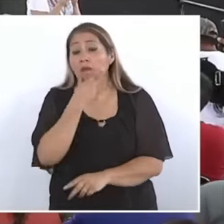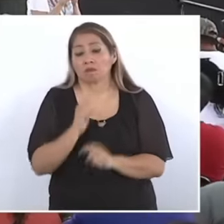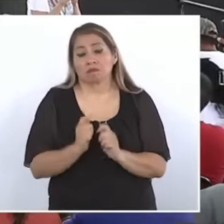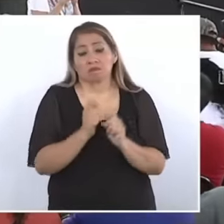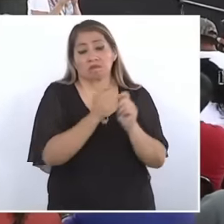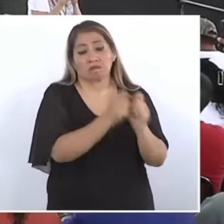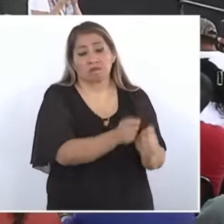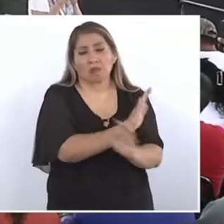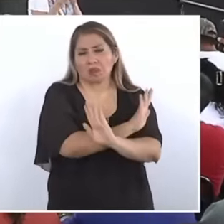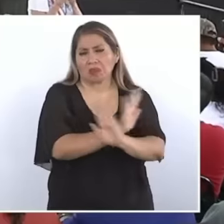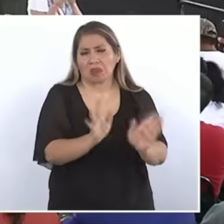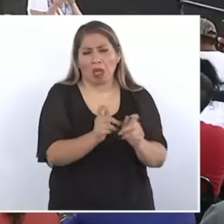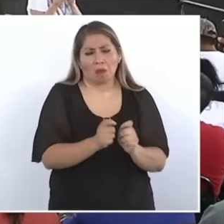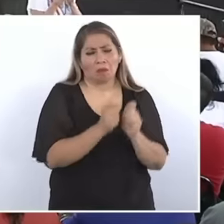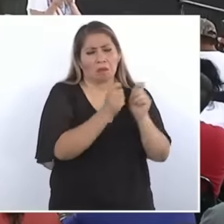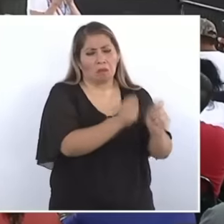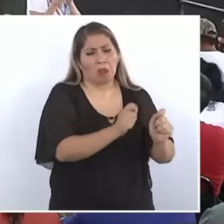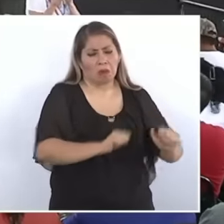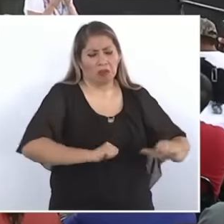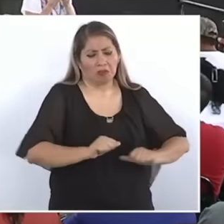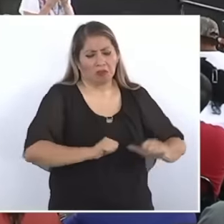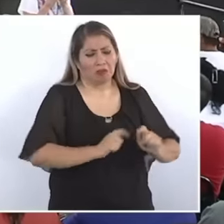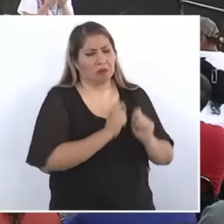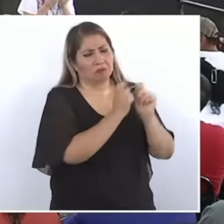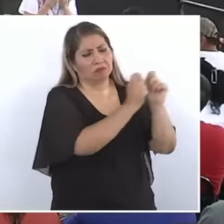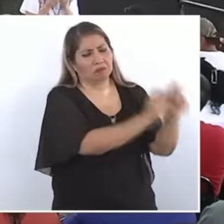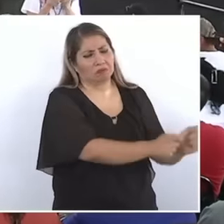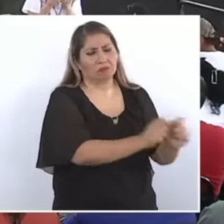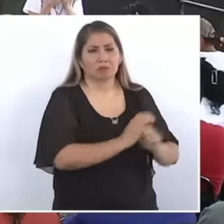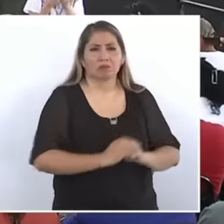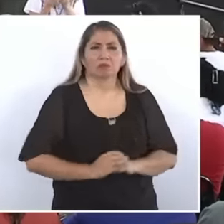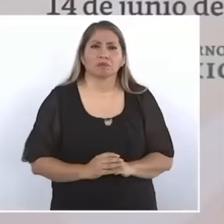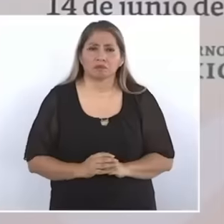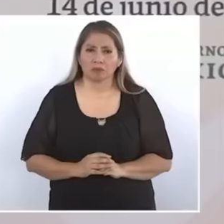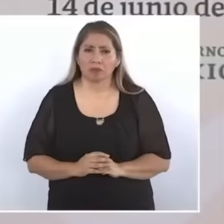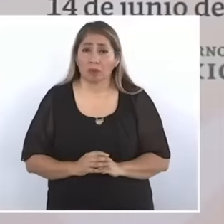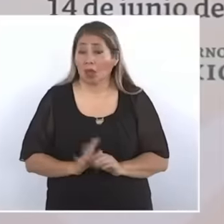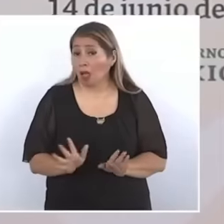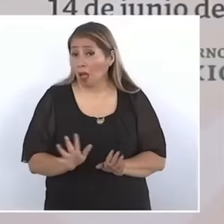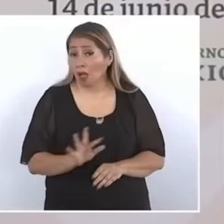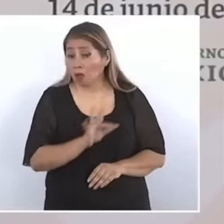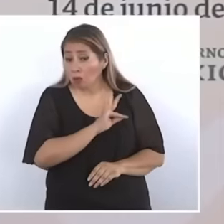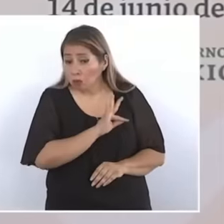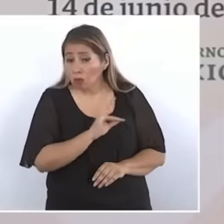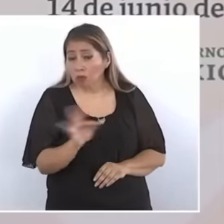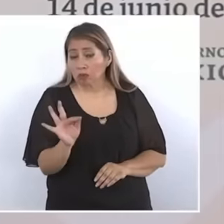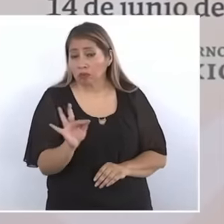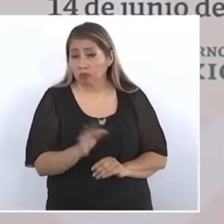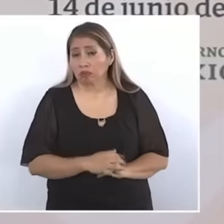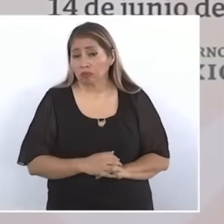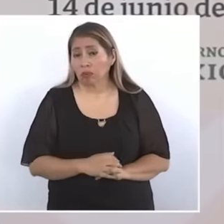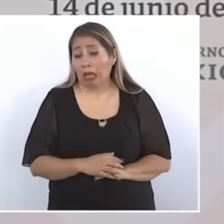all the shares and now he can apply what helps a lot, the one that does not